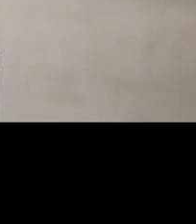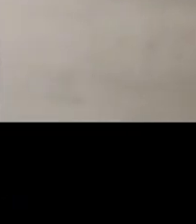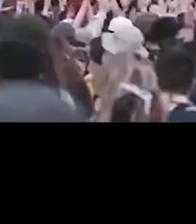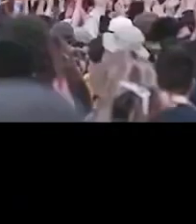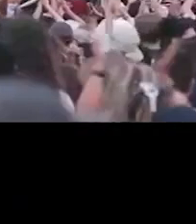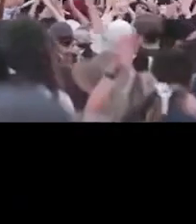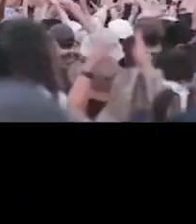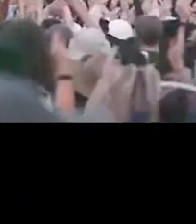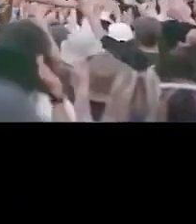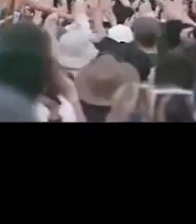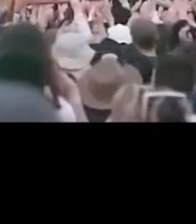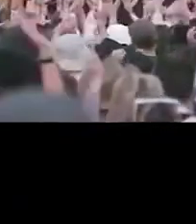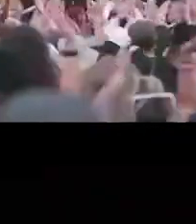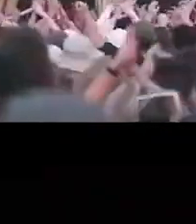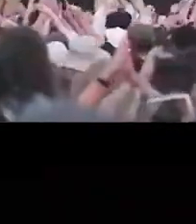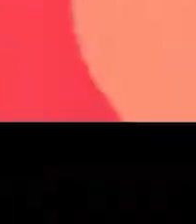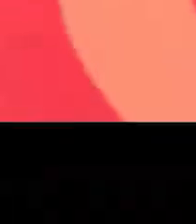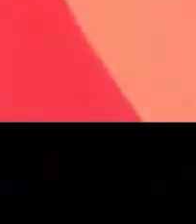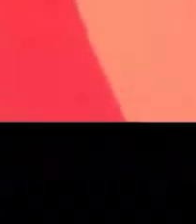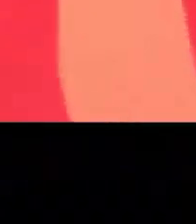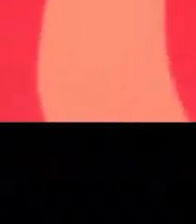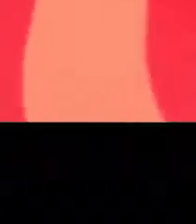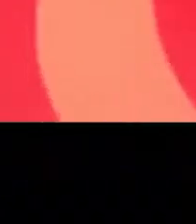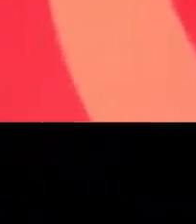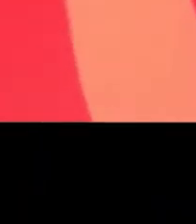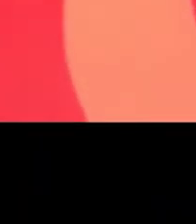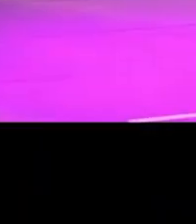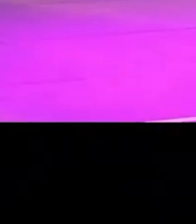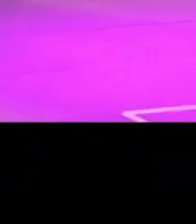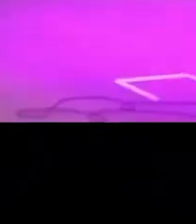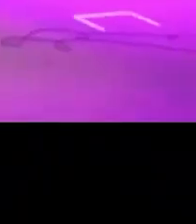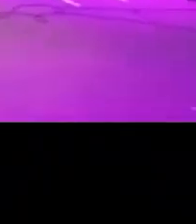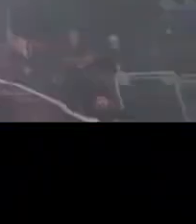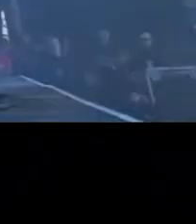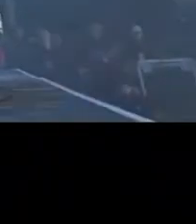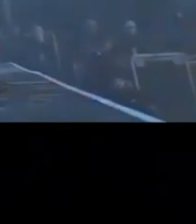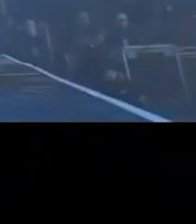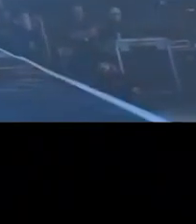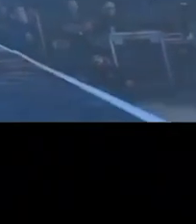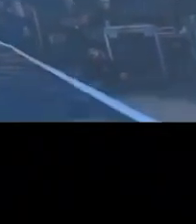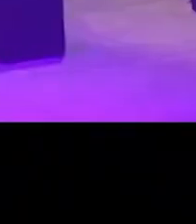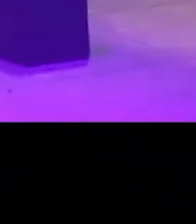Creativity benefits all our lives. Creative Australia is for the artist.